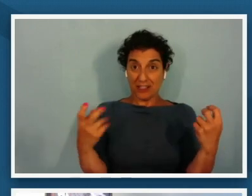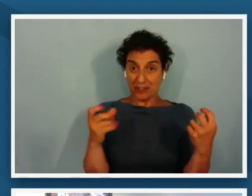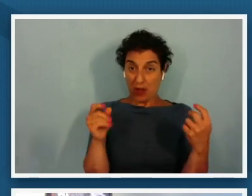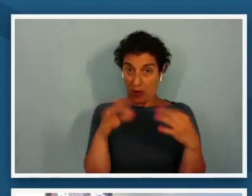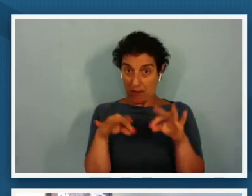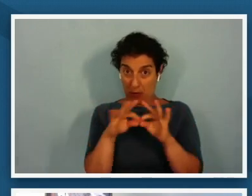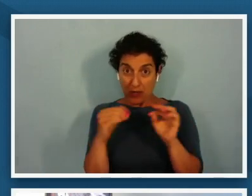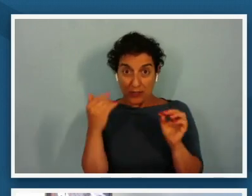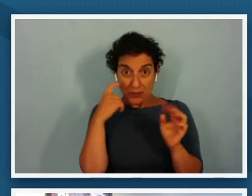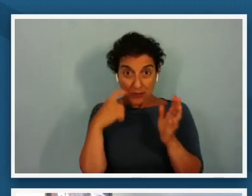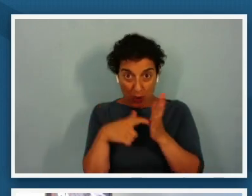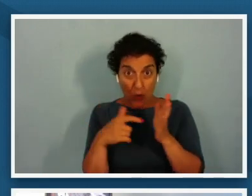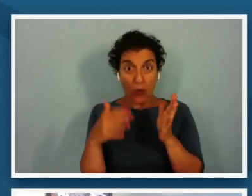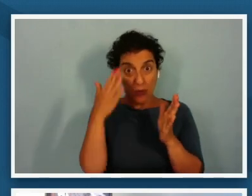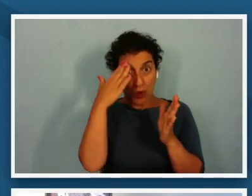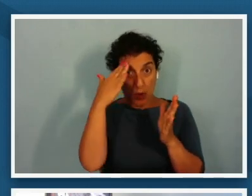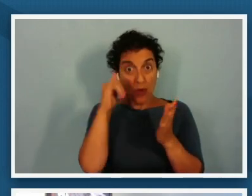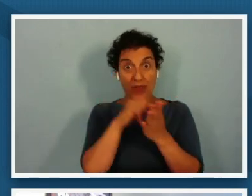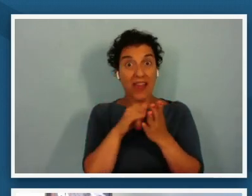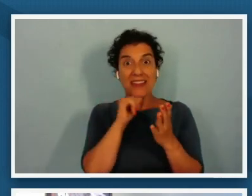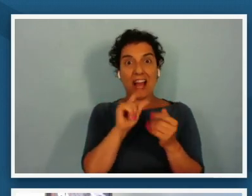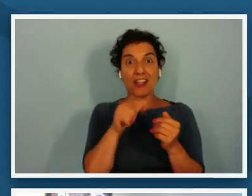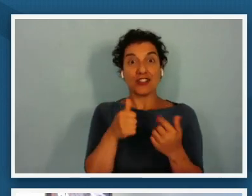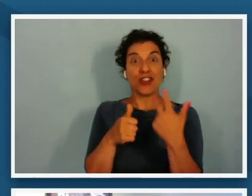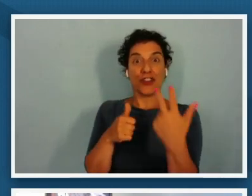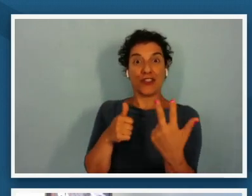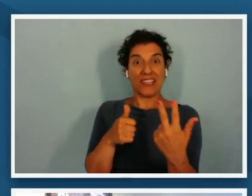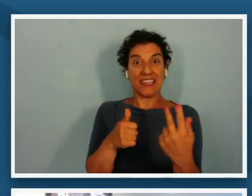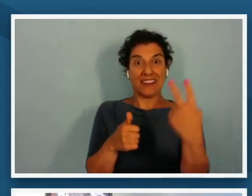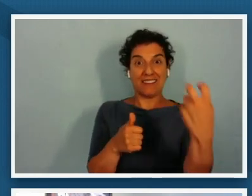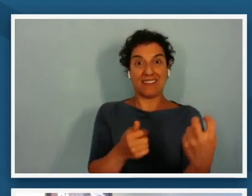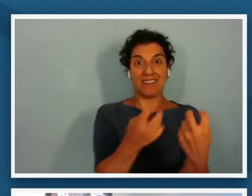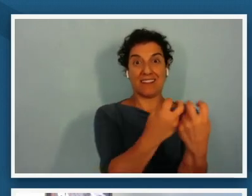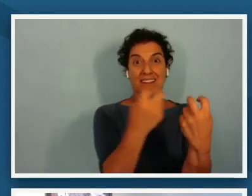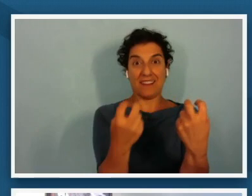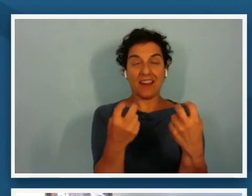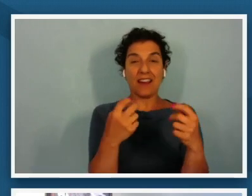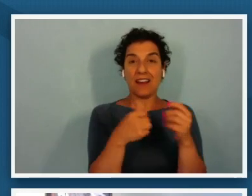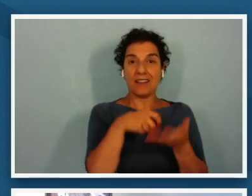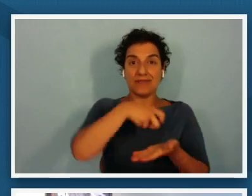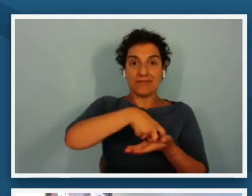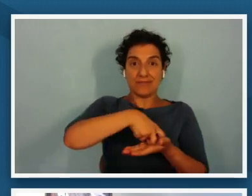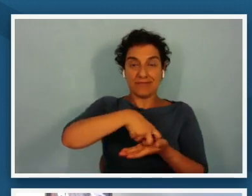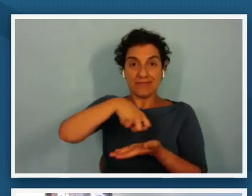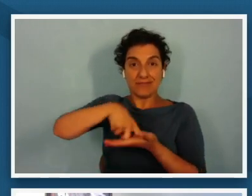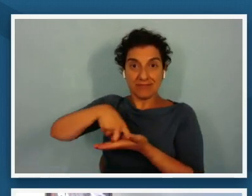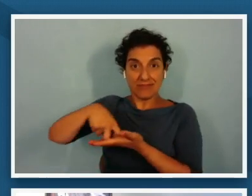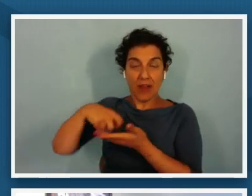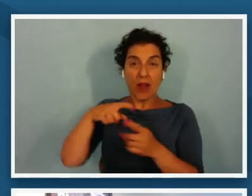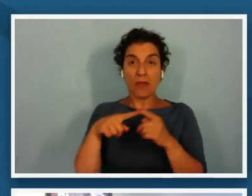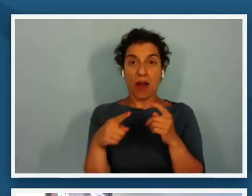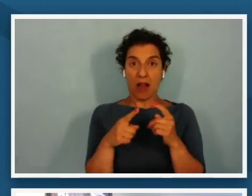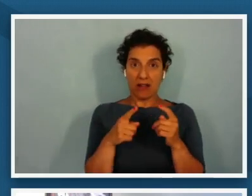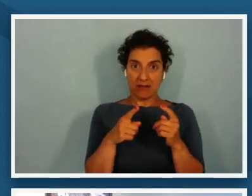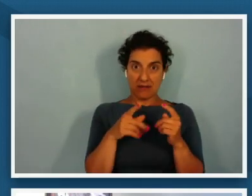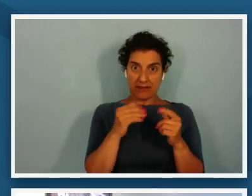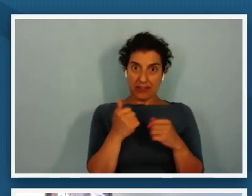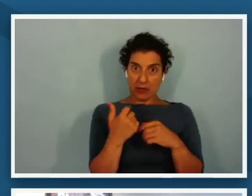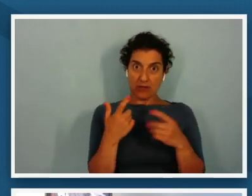there were more people um participating in this video this vigil